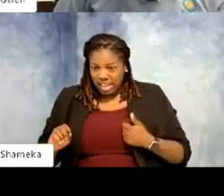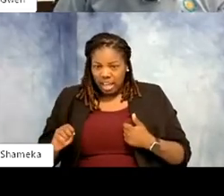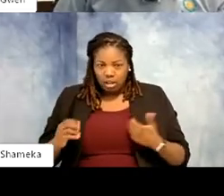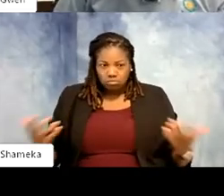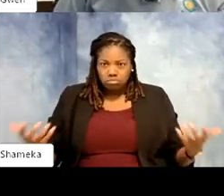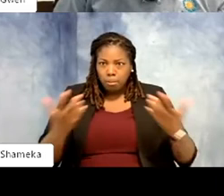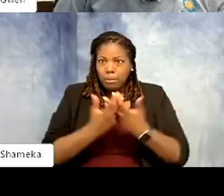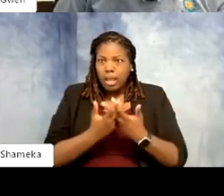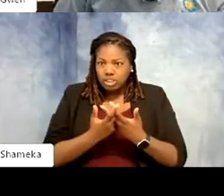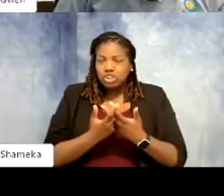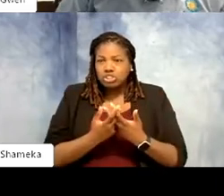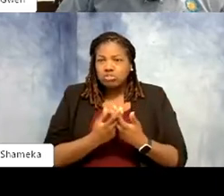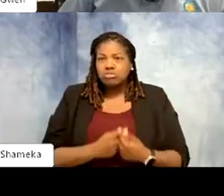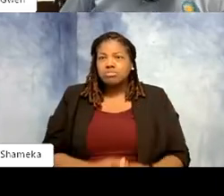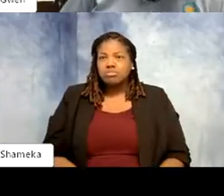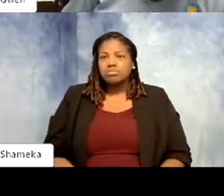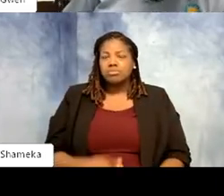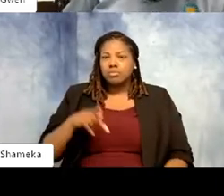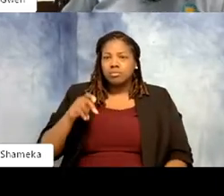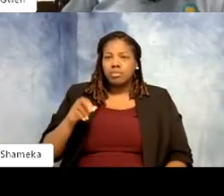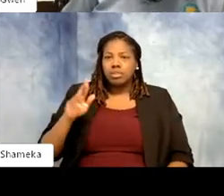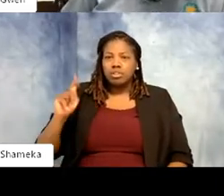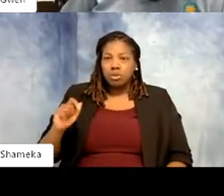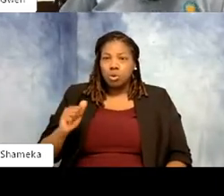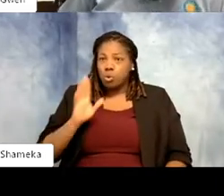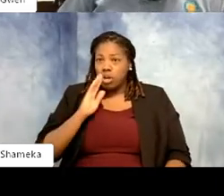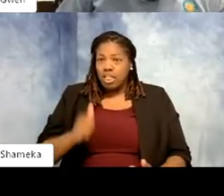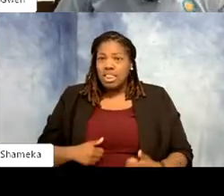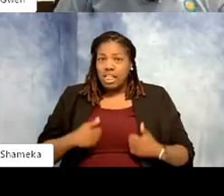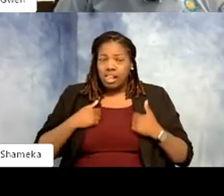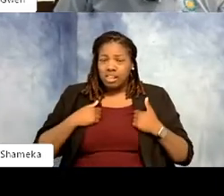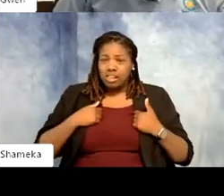You know, if you didn't know that a parrot was going to live that long, you might not get it. And now